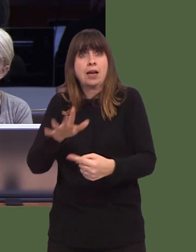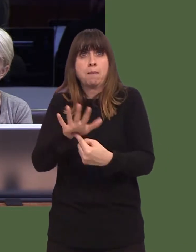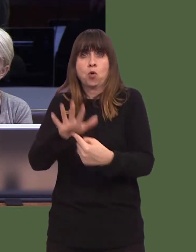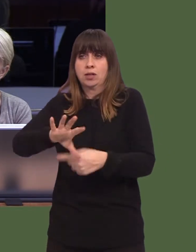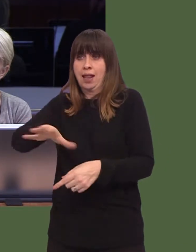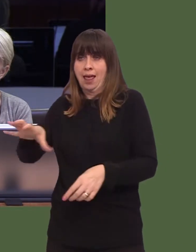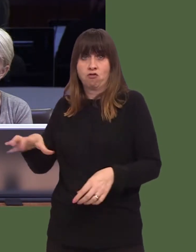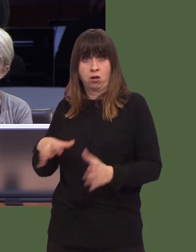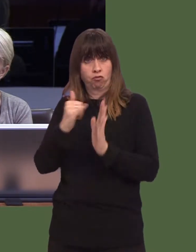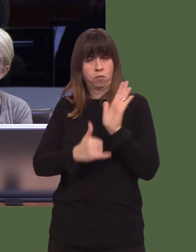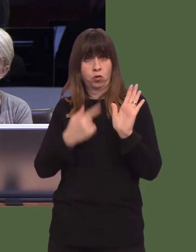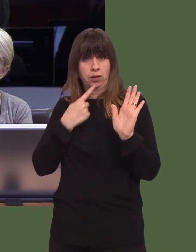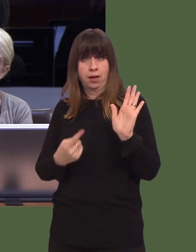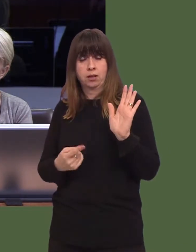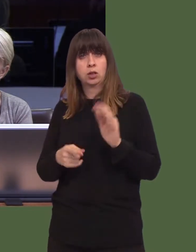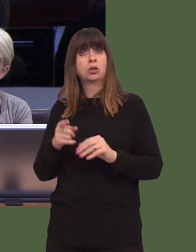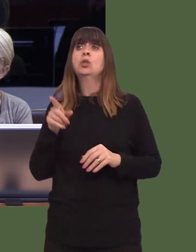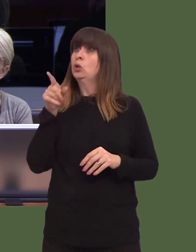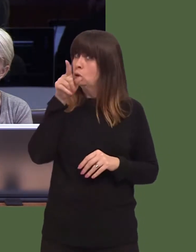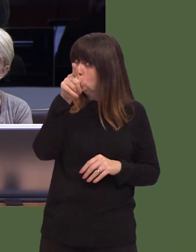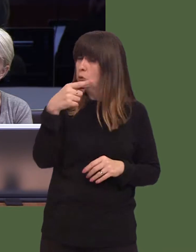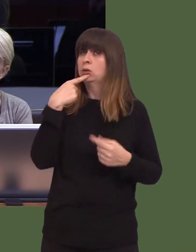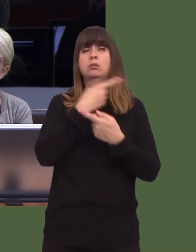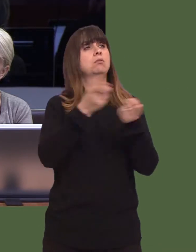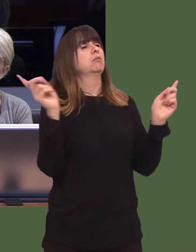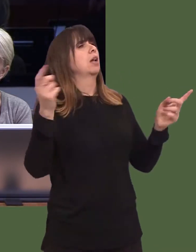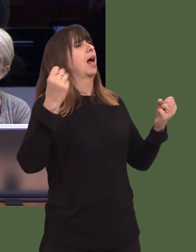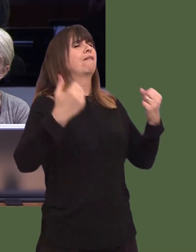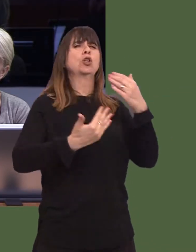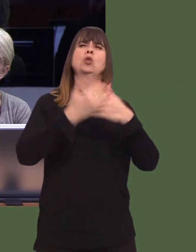Leanne Wood: You claim to have introduced new initiatives to fix this.